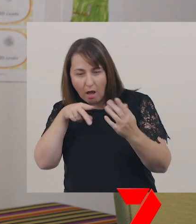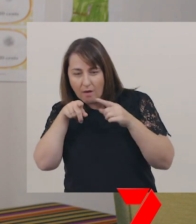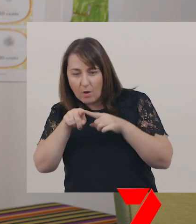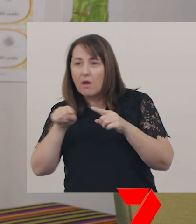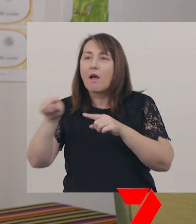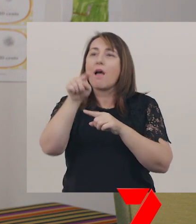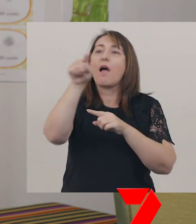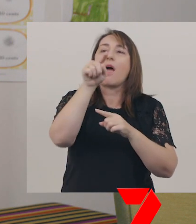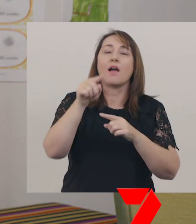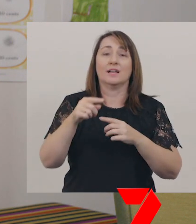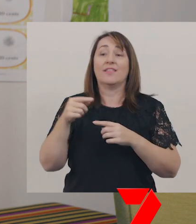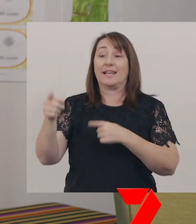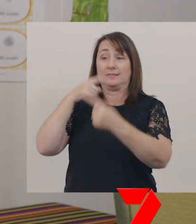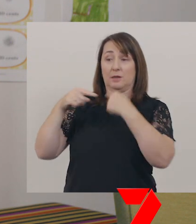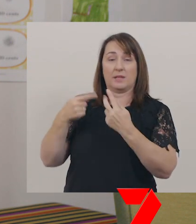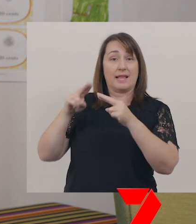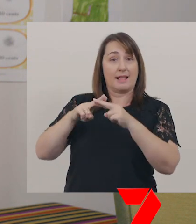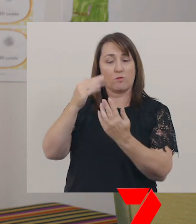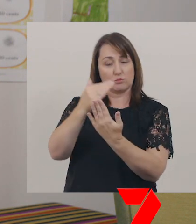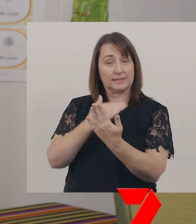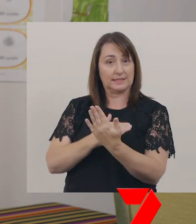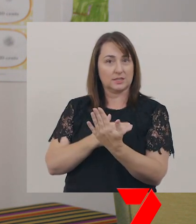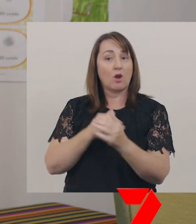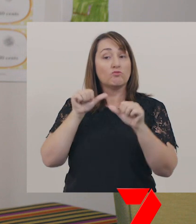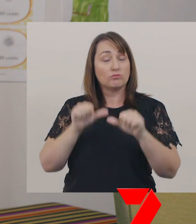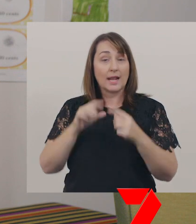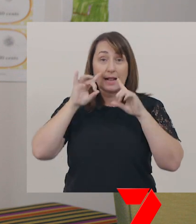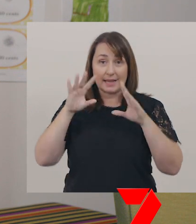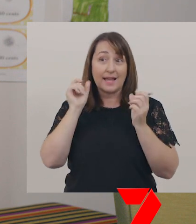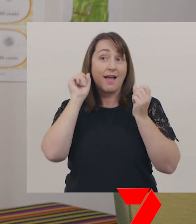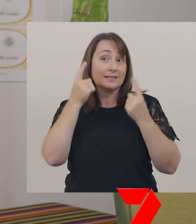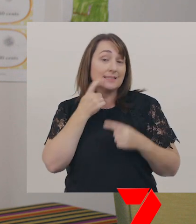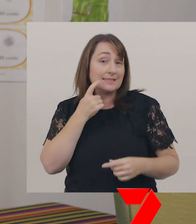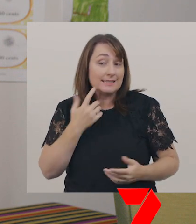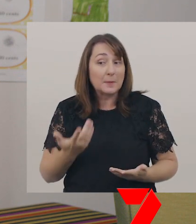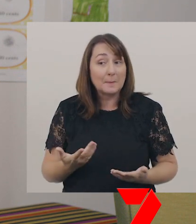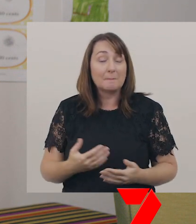by letting you know if your procedure was clear and easy to follow.